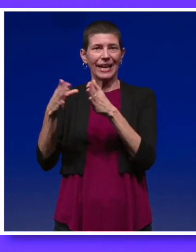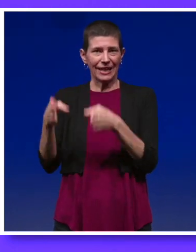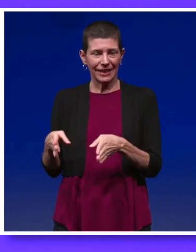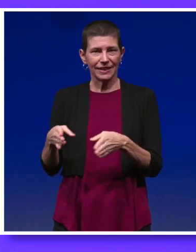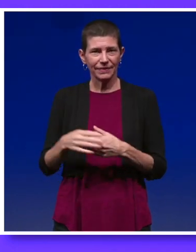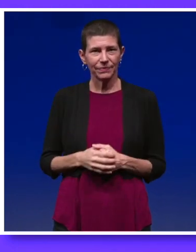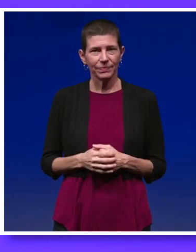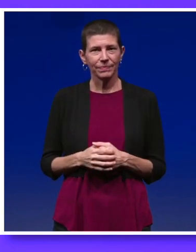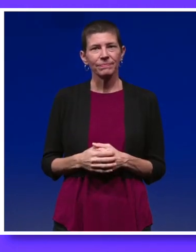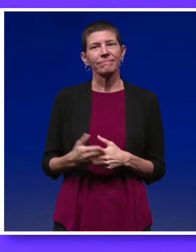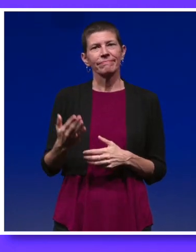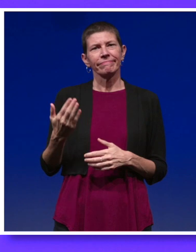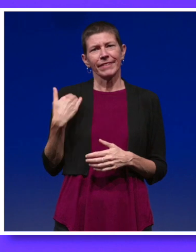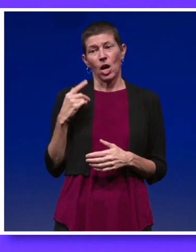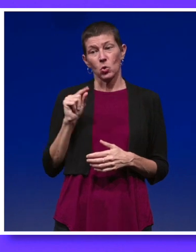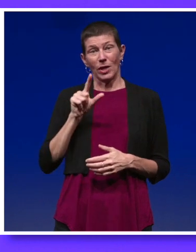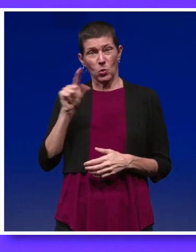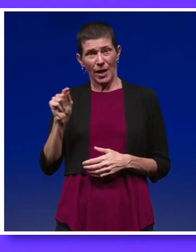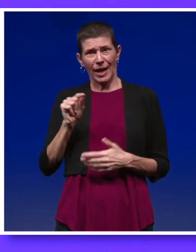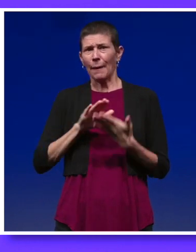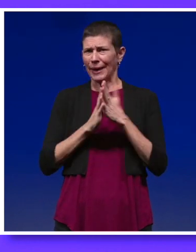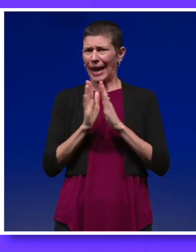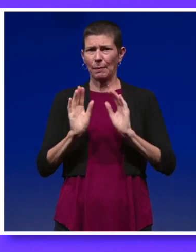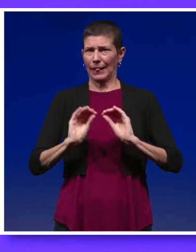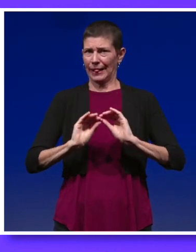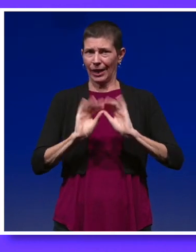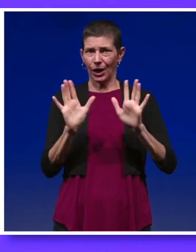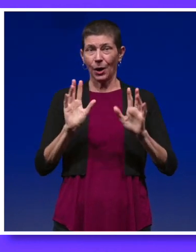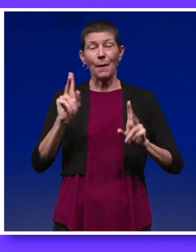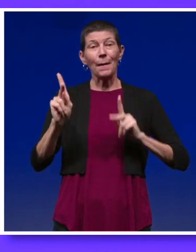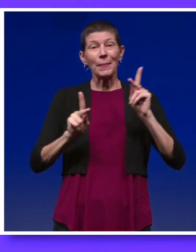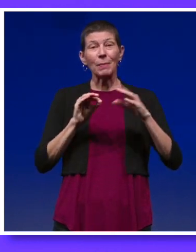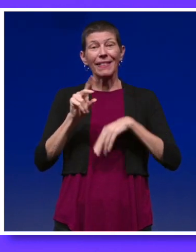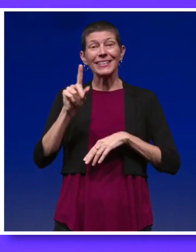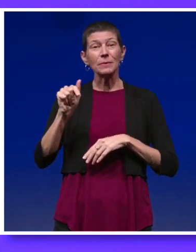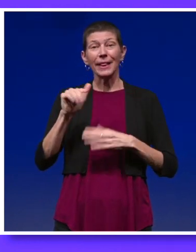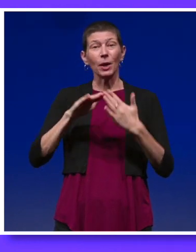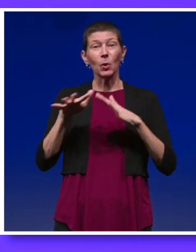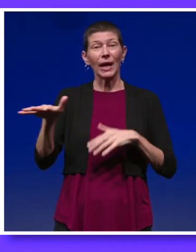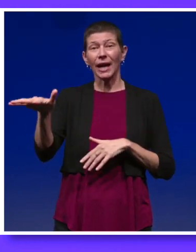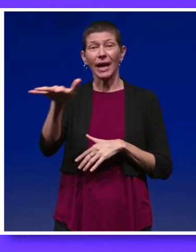In 2020, it became clear that people in the disability community